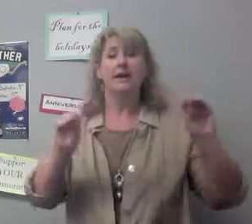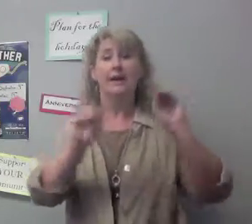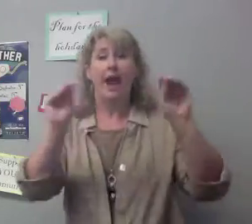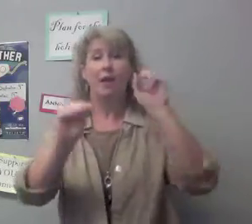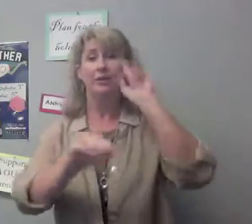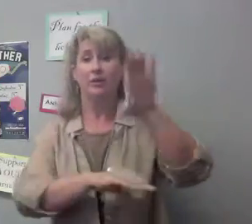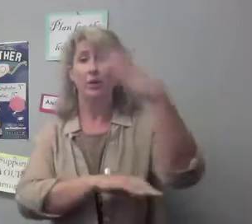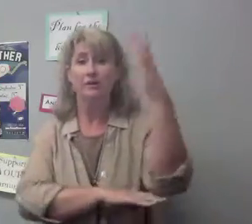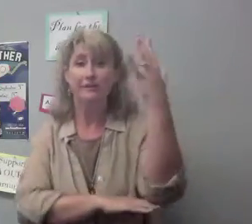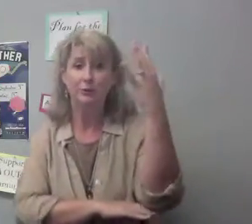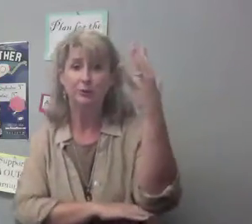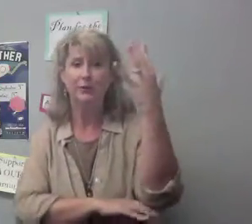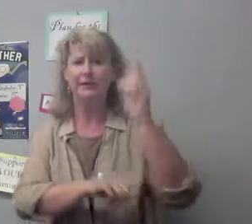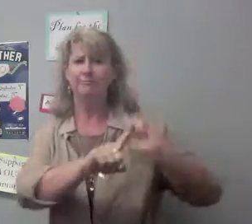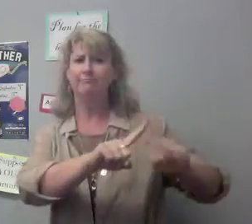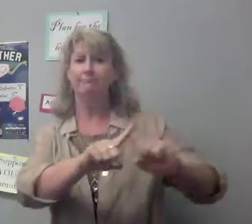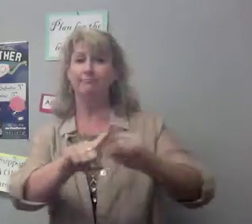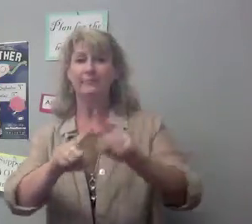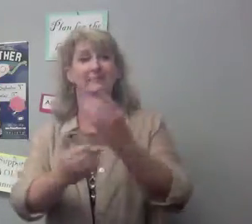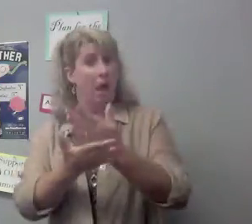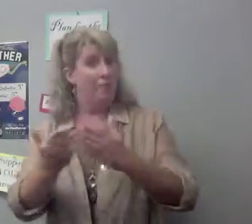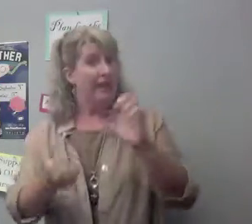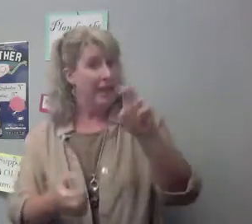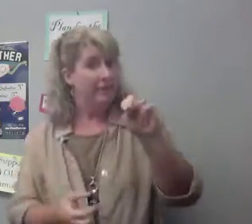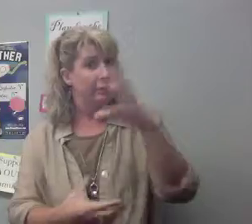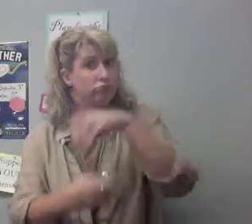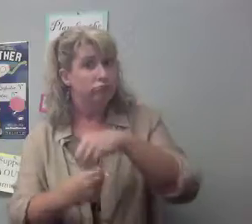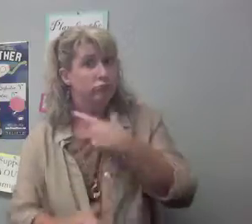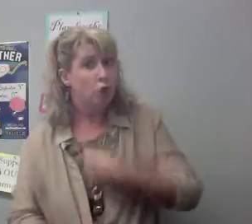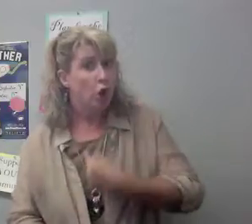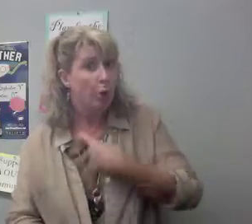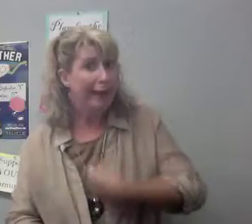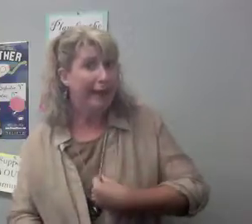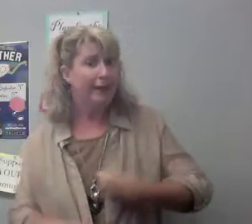decorations for Christmas trees, and etc. Some even include jewelry.